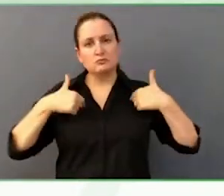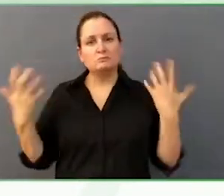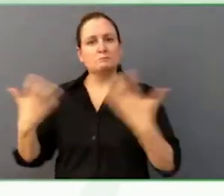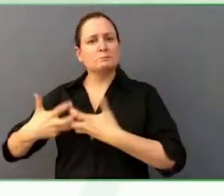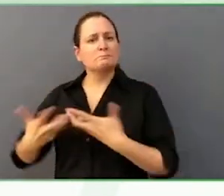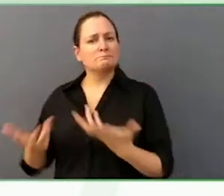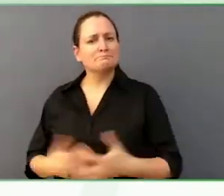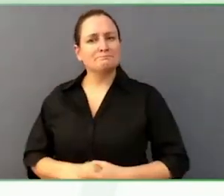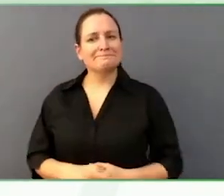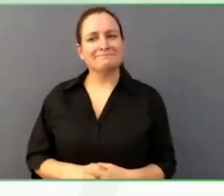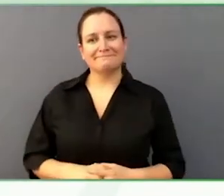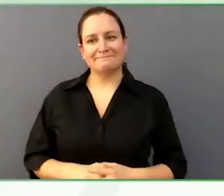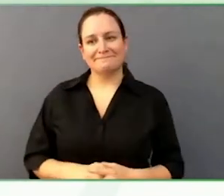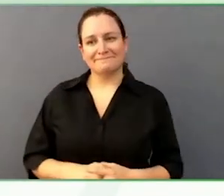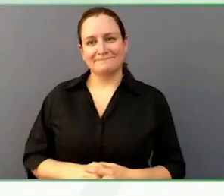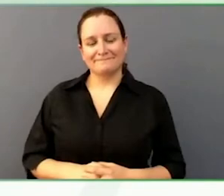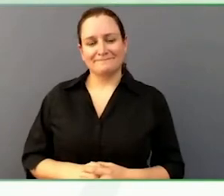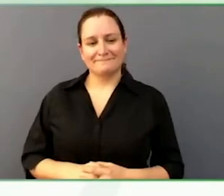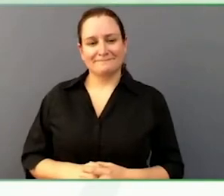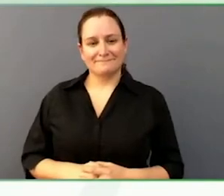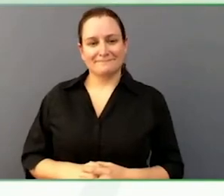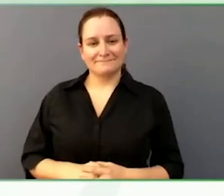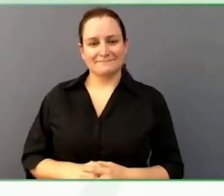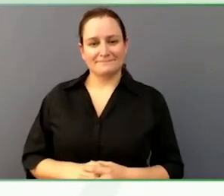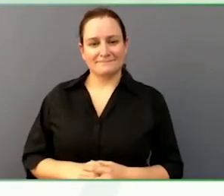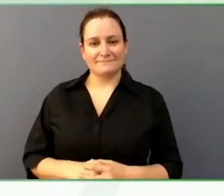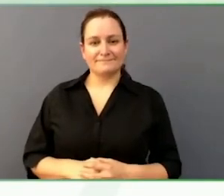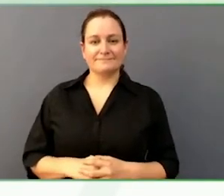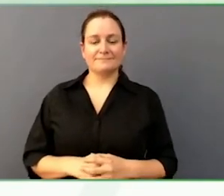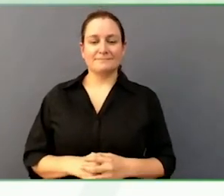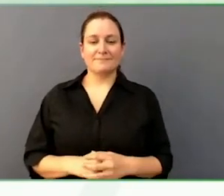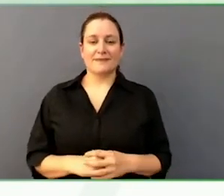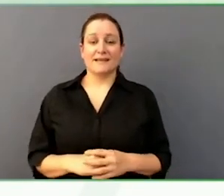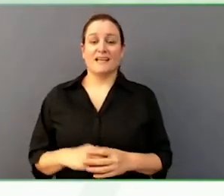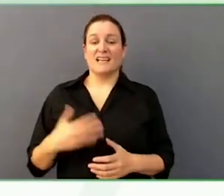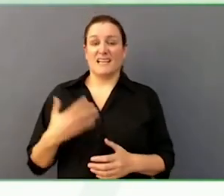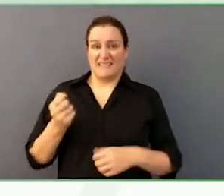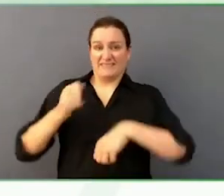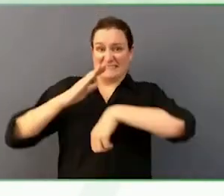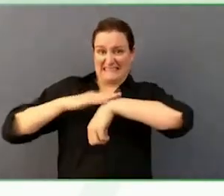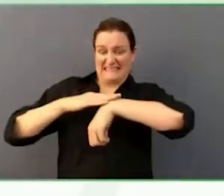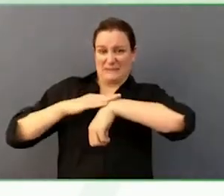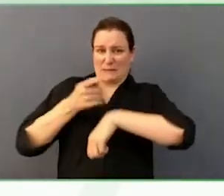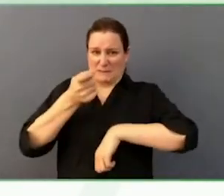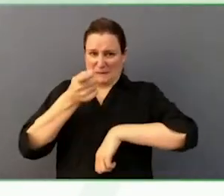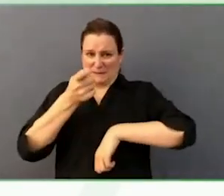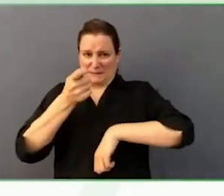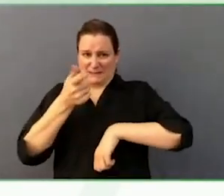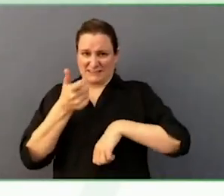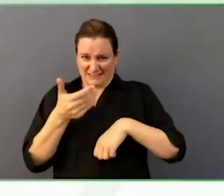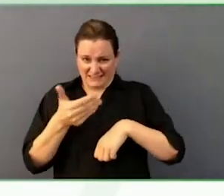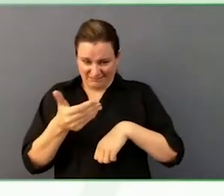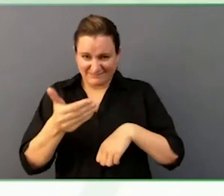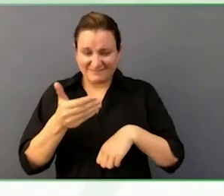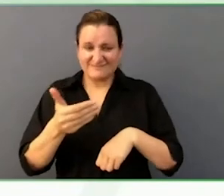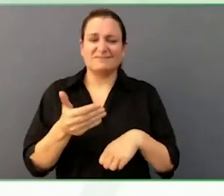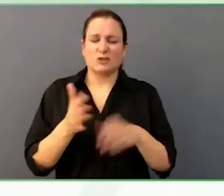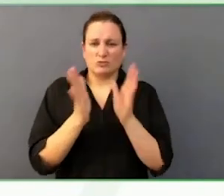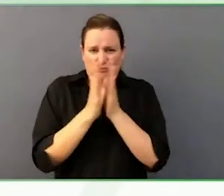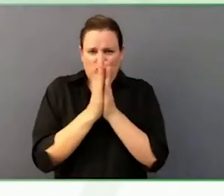We have a few more minutes, about five more minutes. I wanted to ask you, kind of wrapping up, your big message to